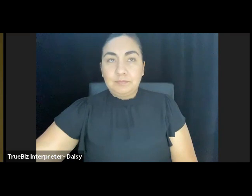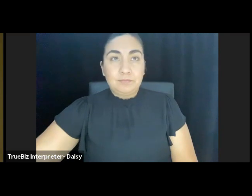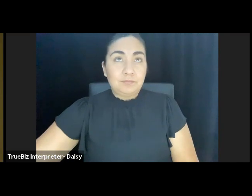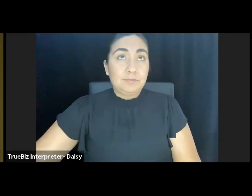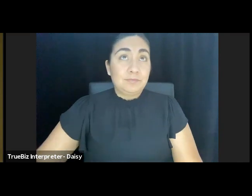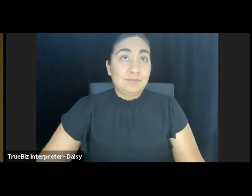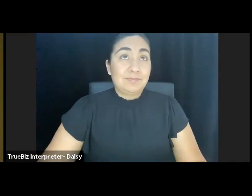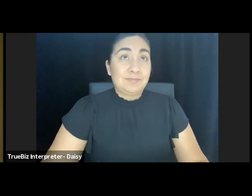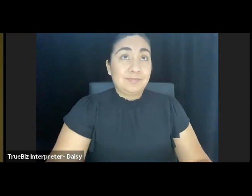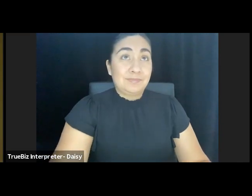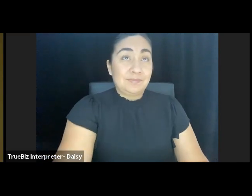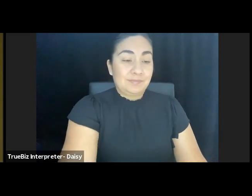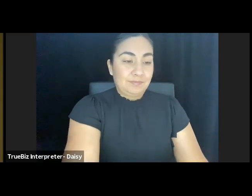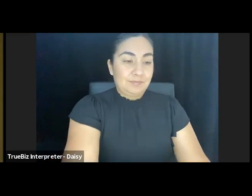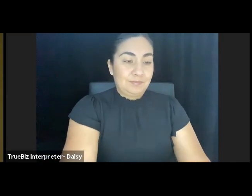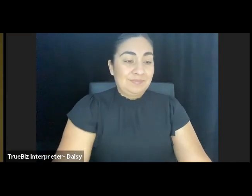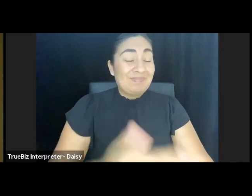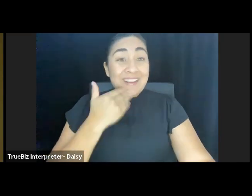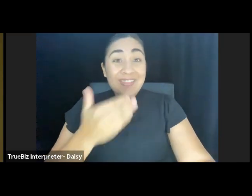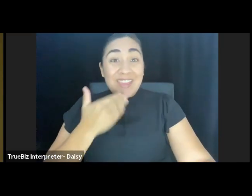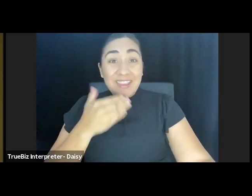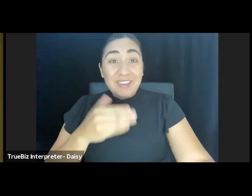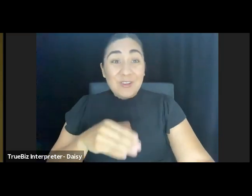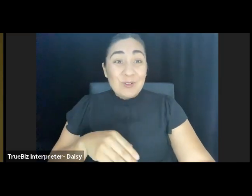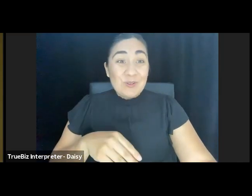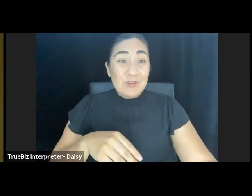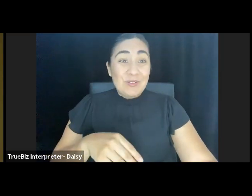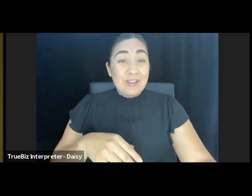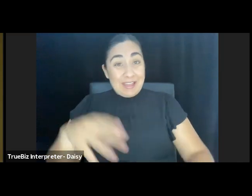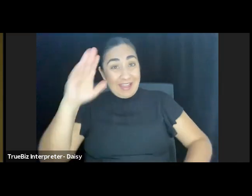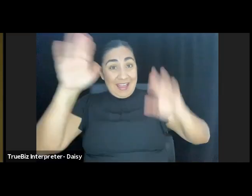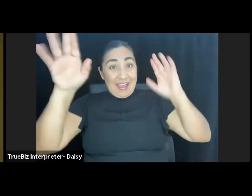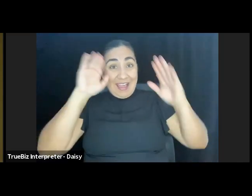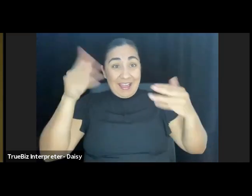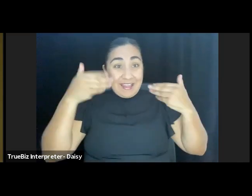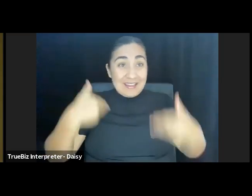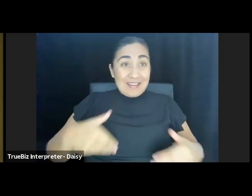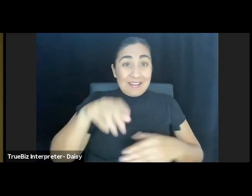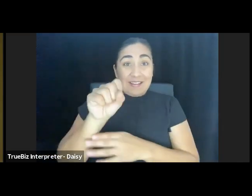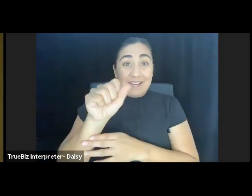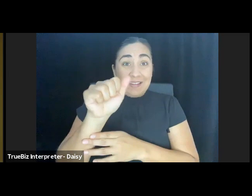Thank you, Teresa. Hi, everybody, my name is Samuel Morreale.